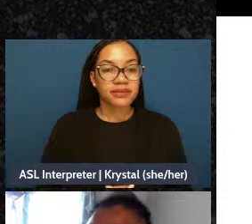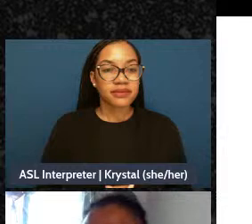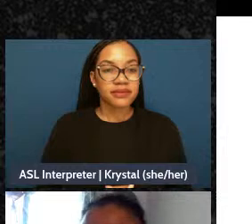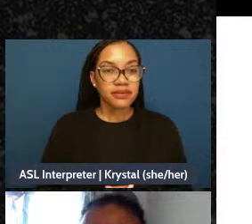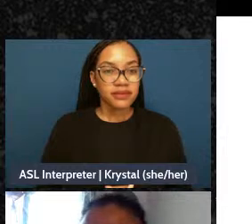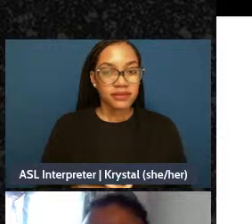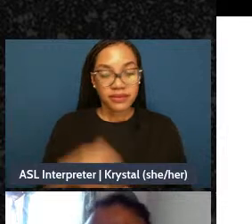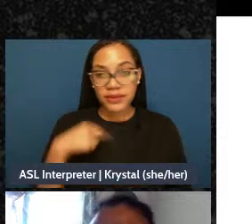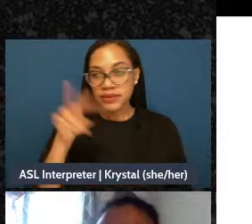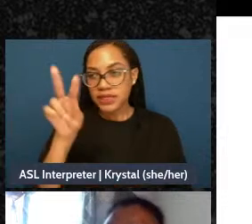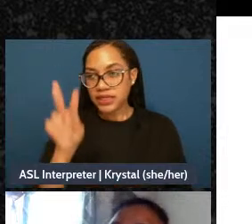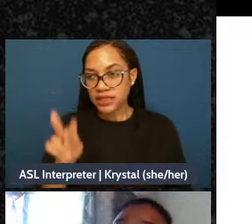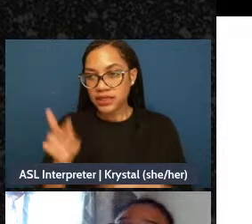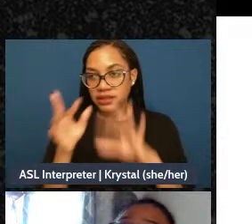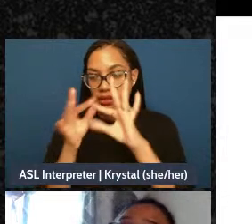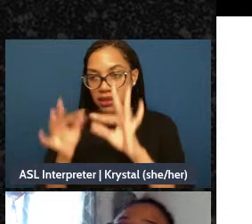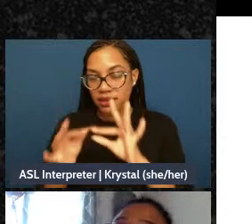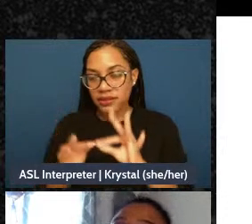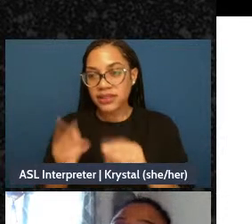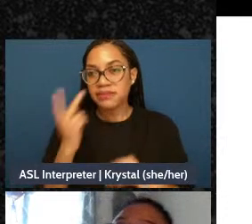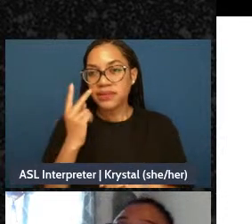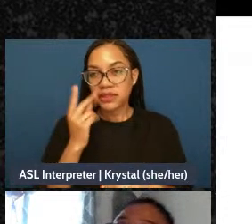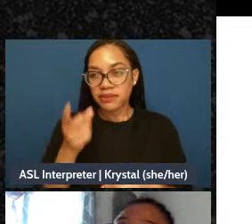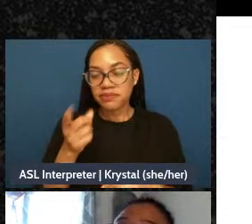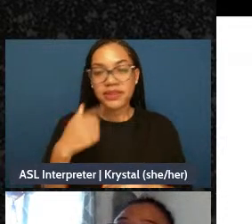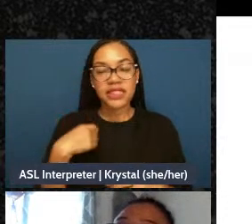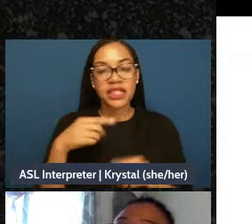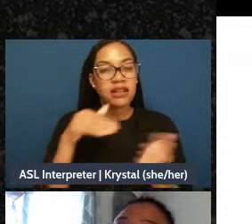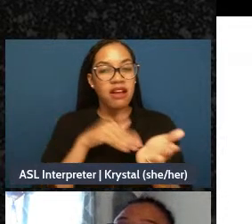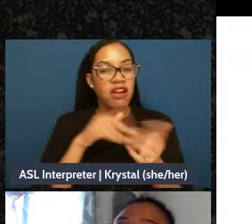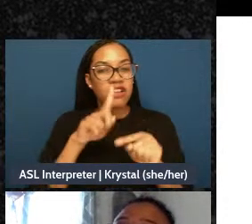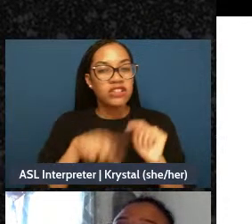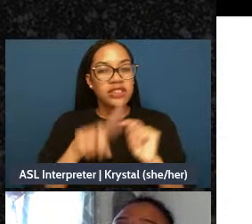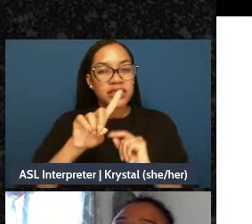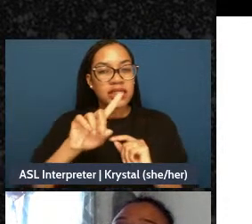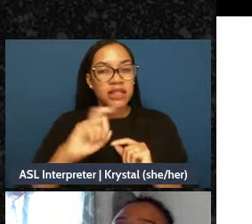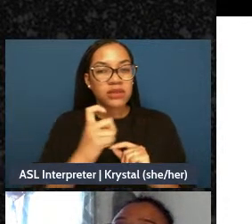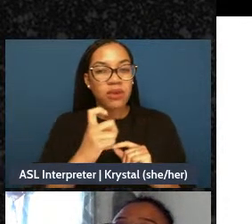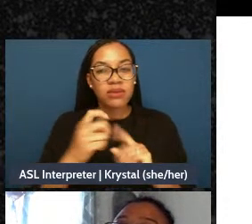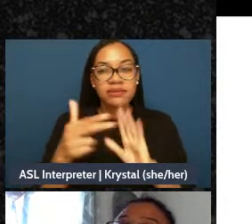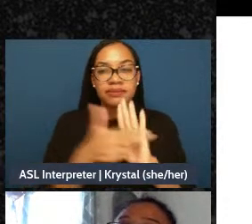whatever reason neurodivergent people exist we have plenty to offer, but we don't fit the mold